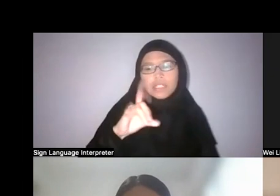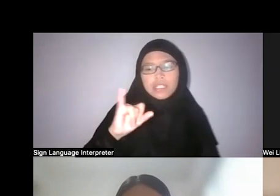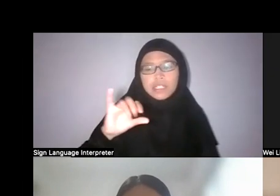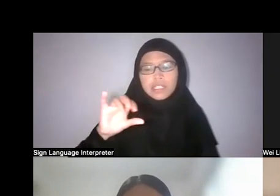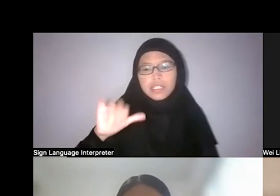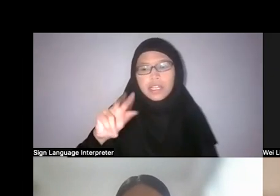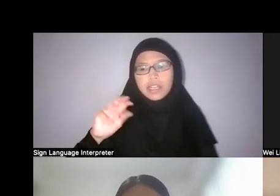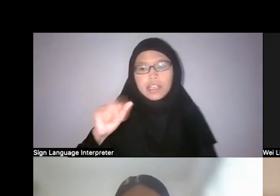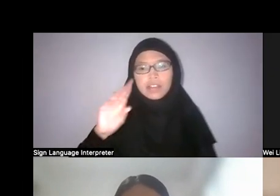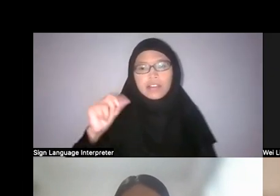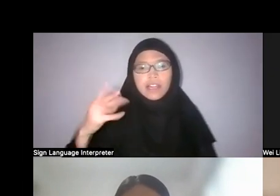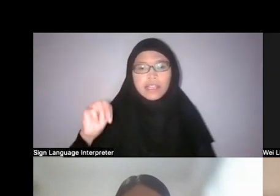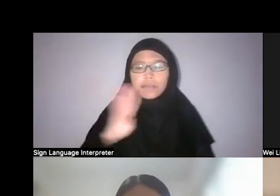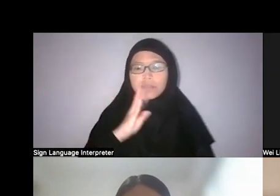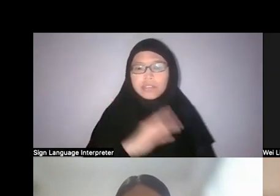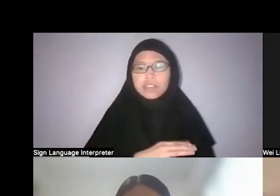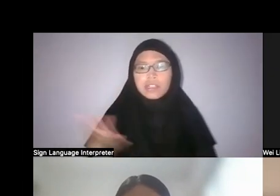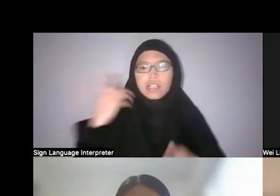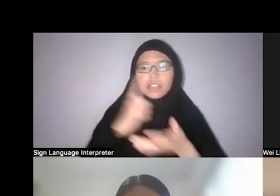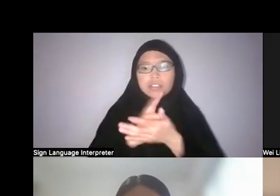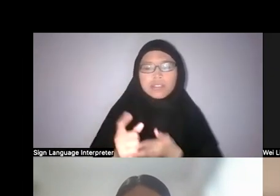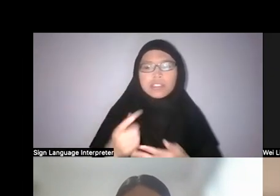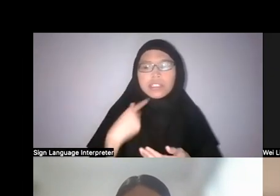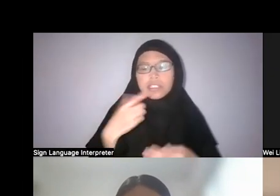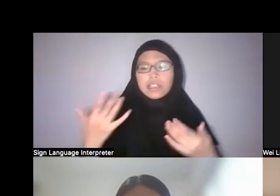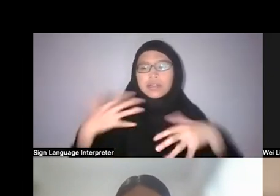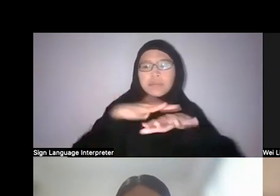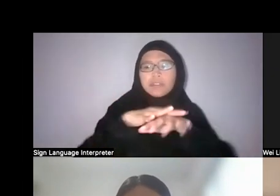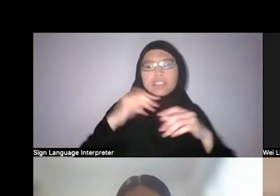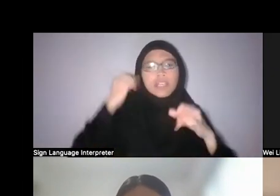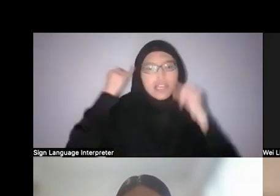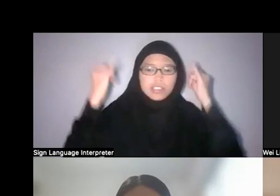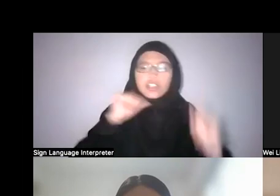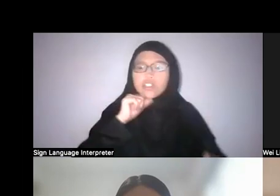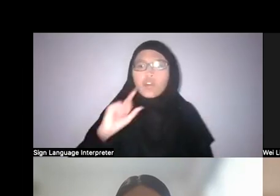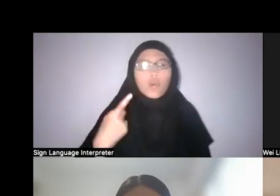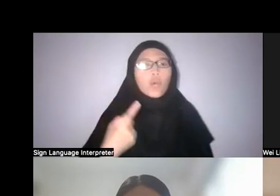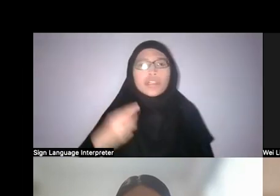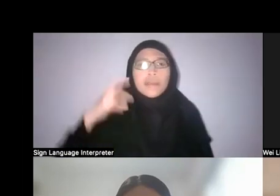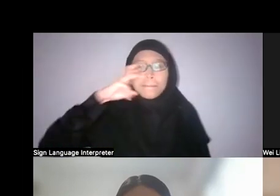that I thought embodies this idea, that it’s not merely a bizarre practice but it’s rather